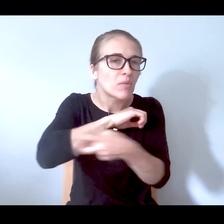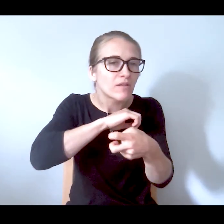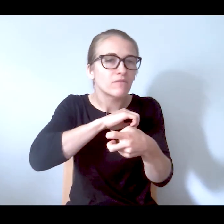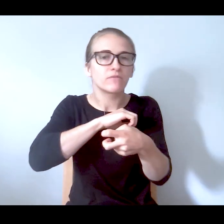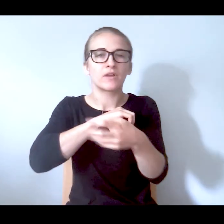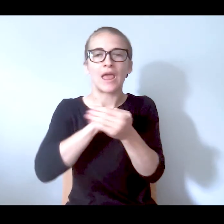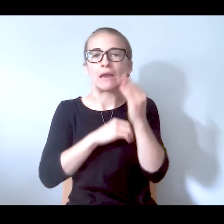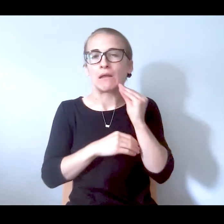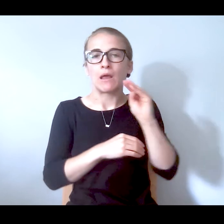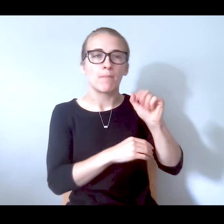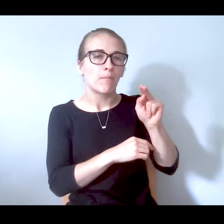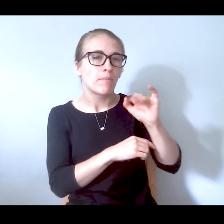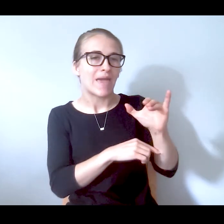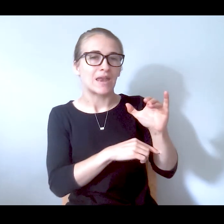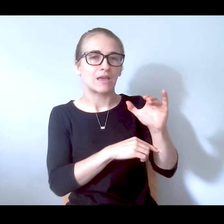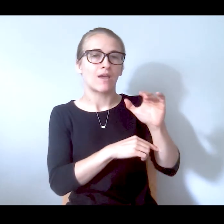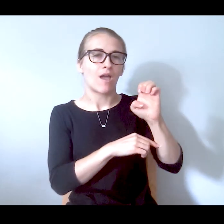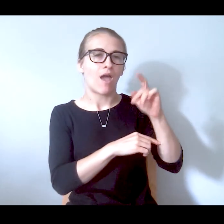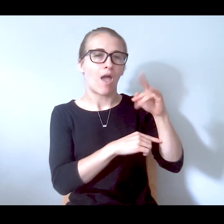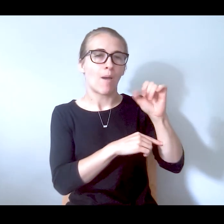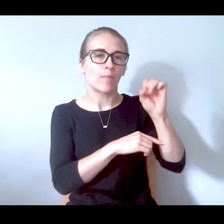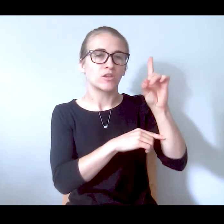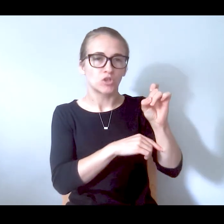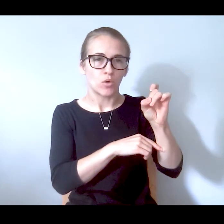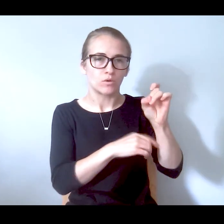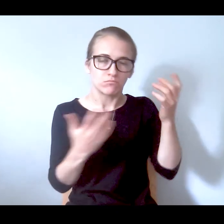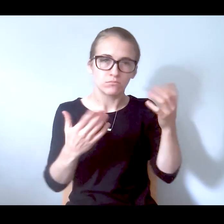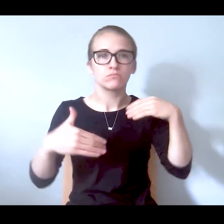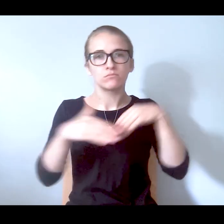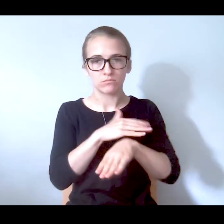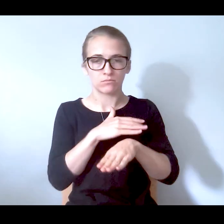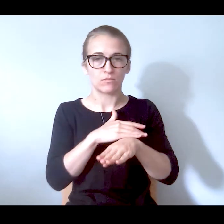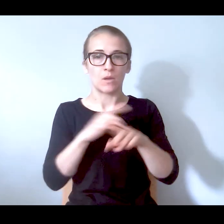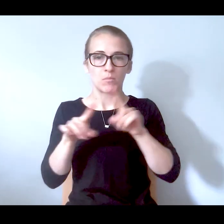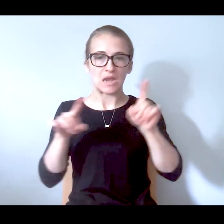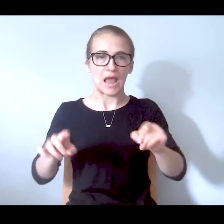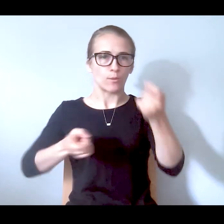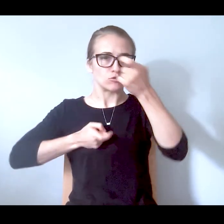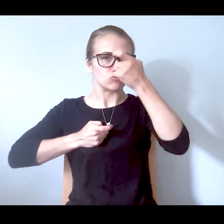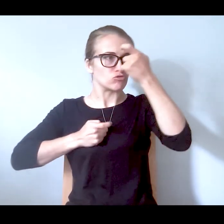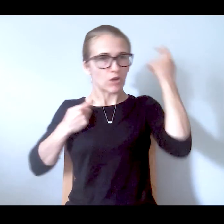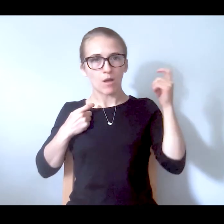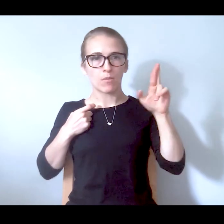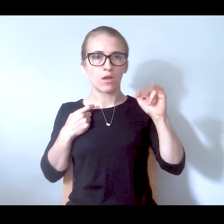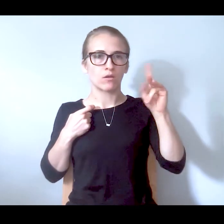shop lifted in experiencing a manic episode -- just an example -- and because of the trauma you've